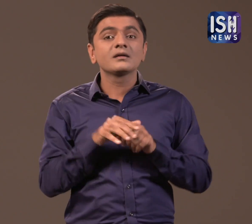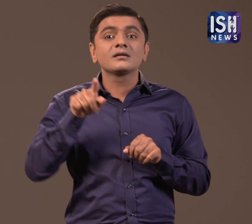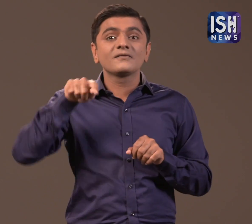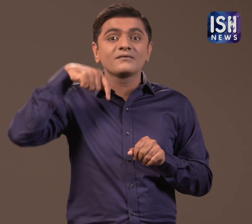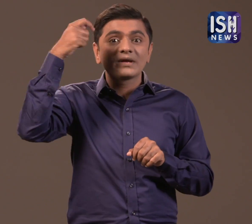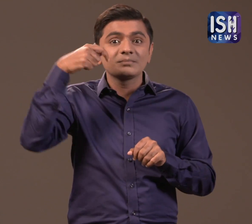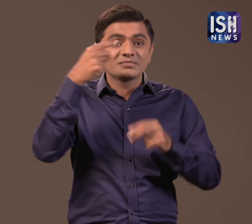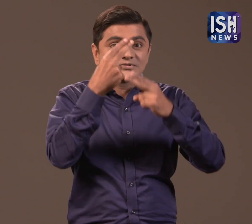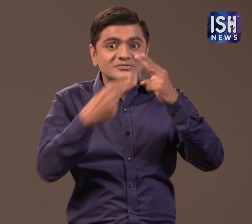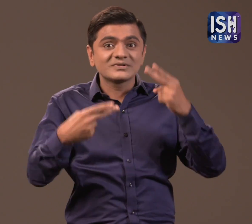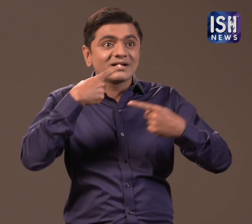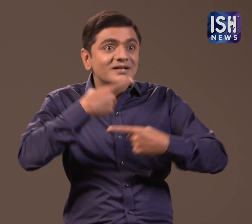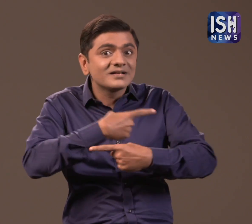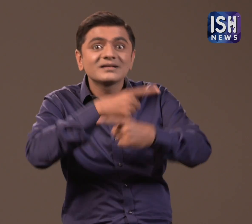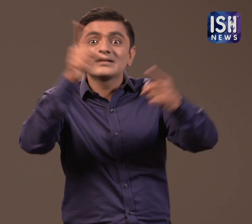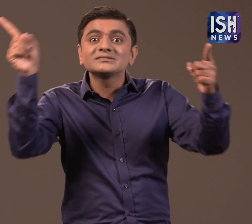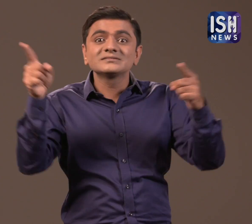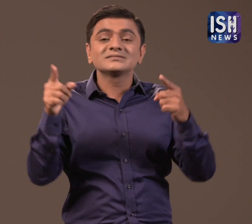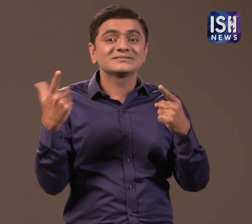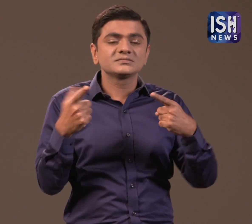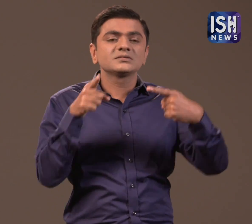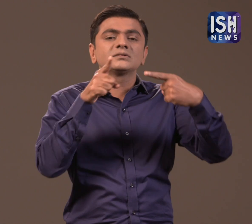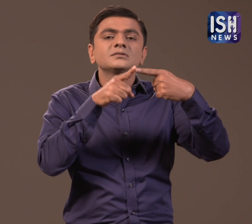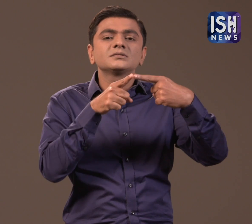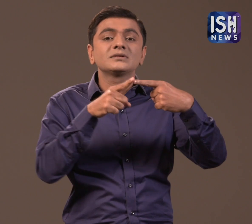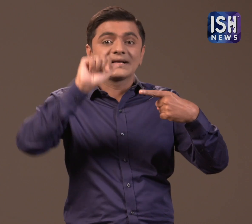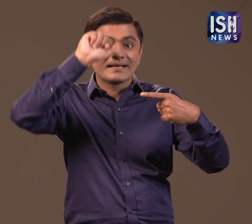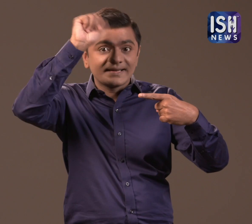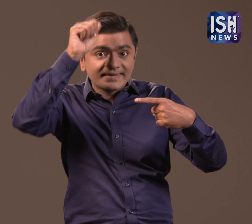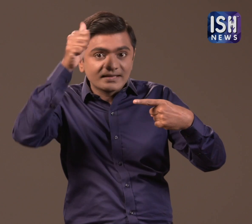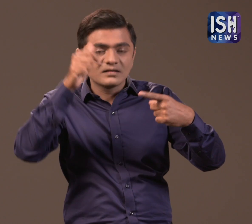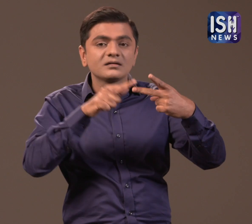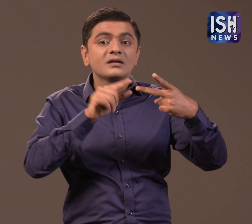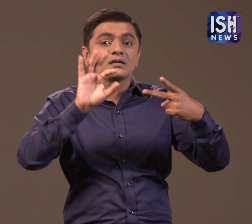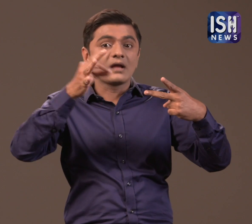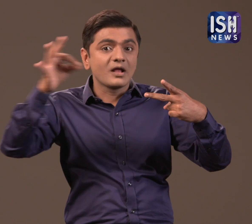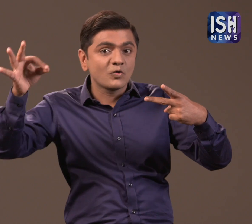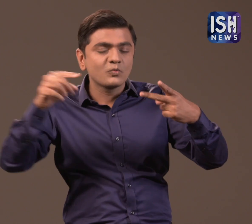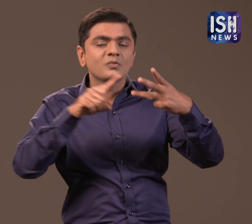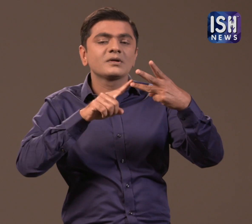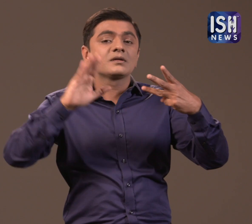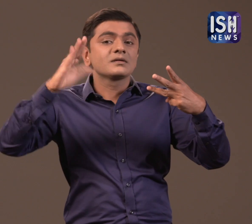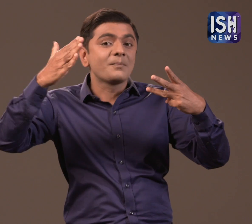The movie will be released in Hindi, Telugu and Tamil.